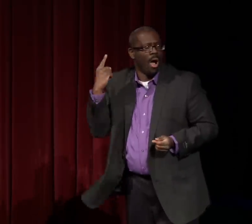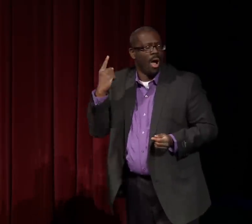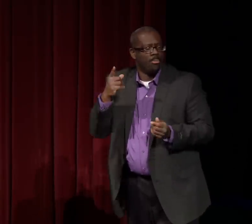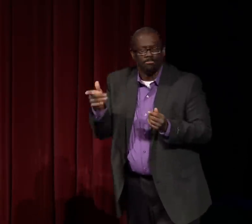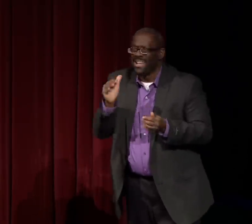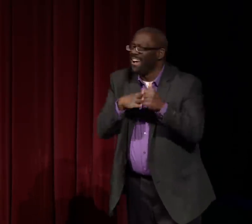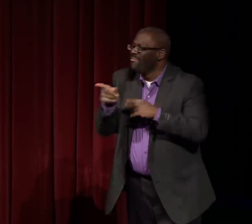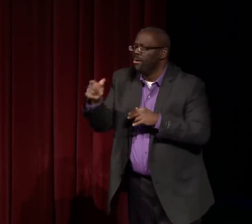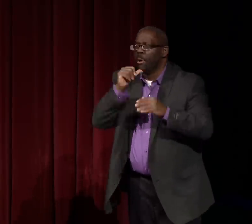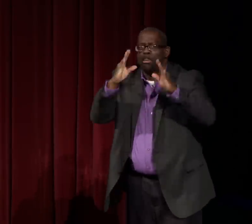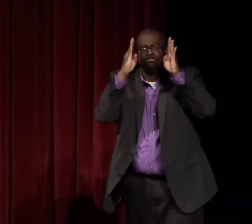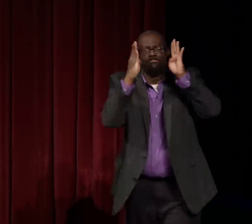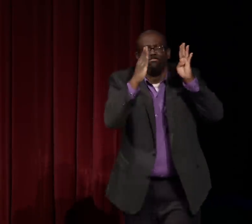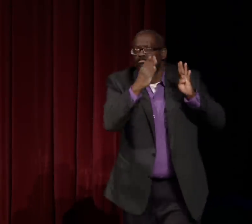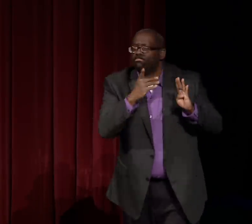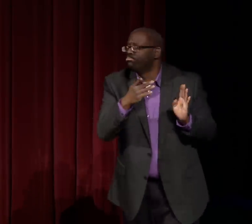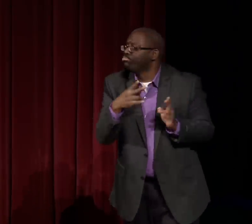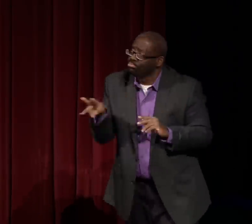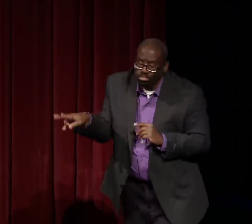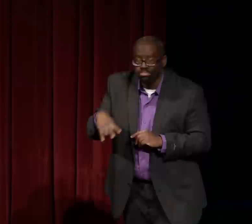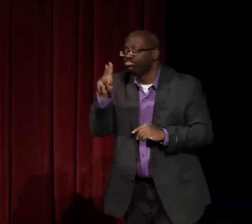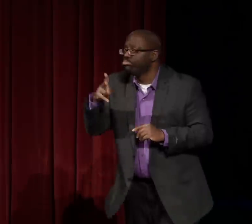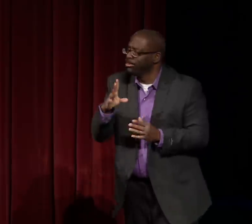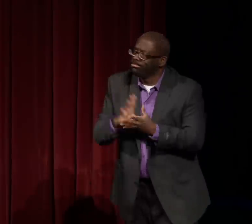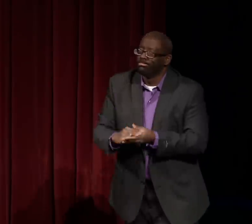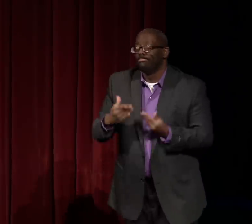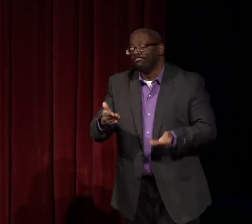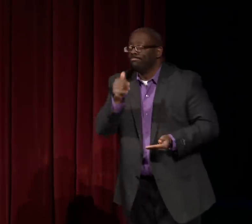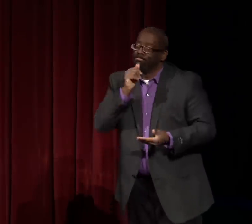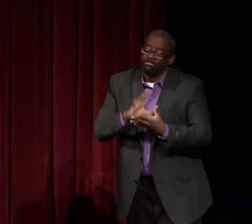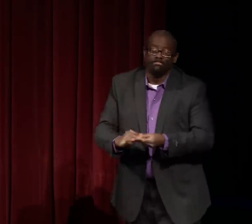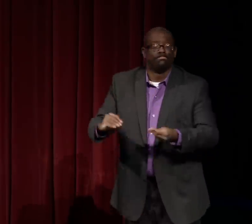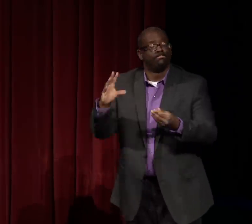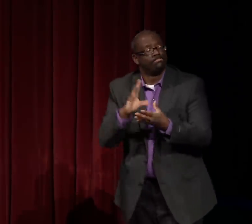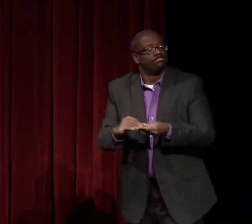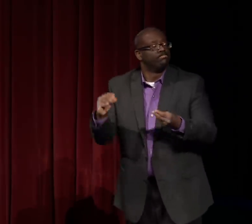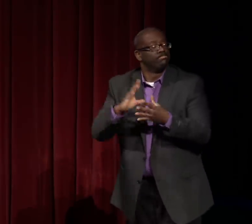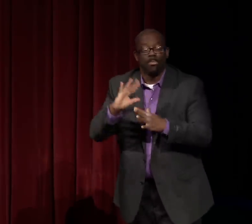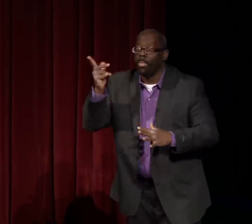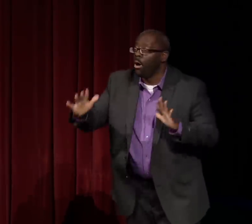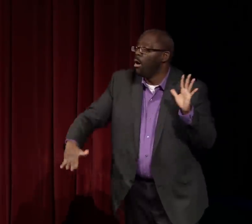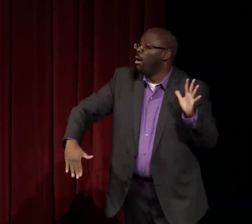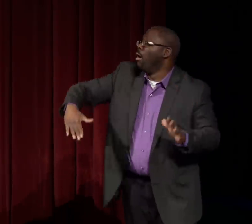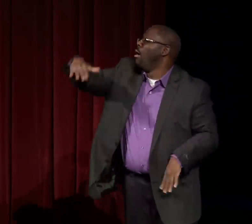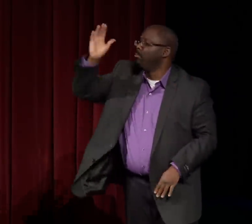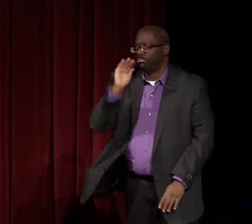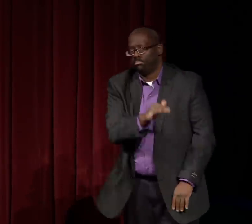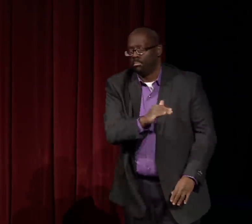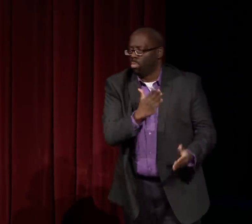And she had this one person that she was hanging out with.